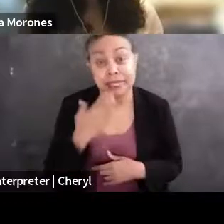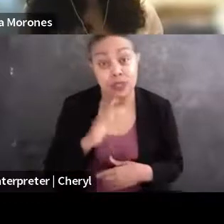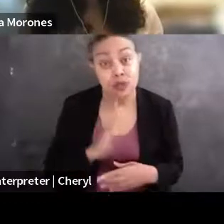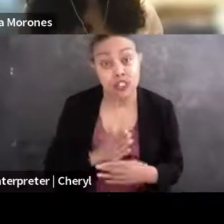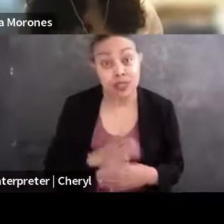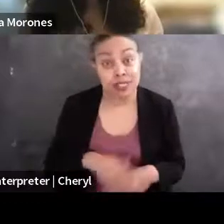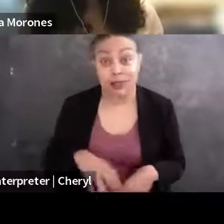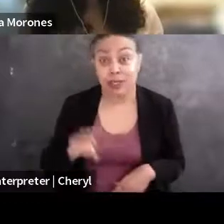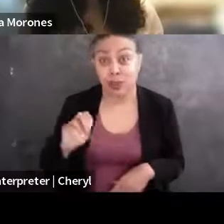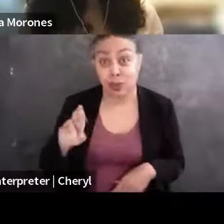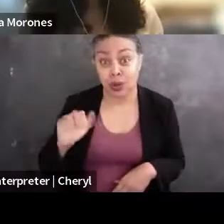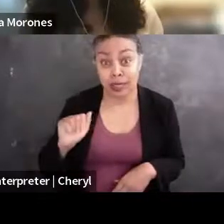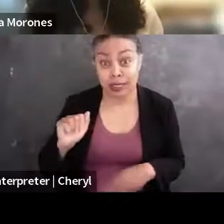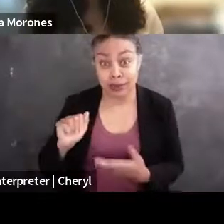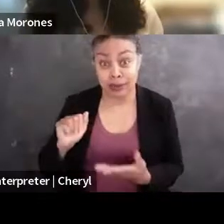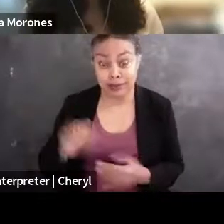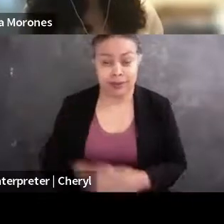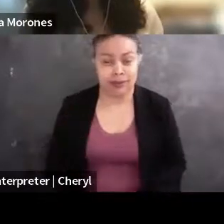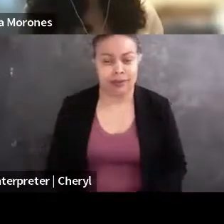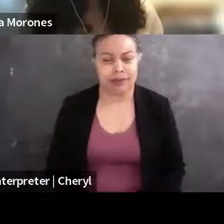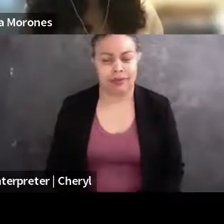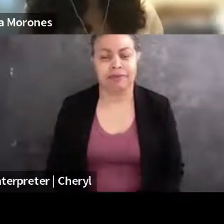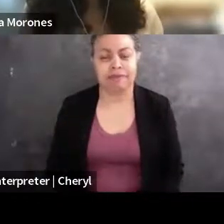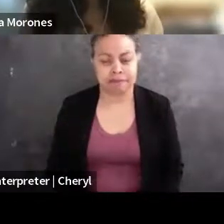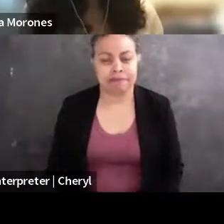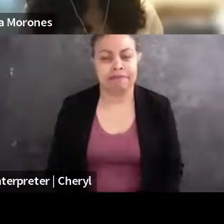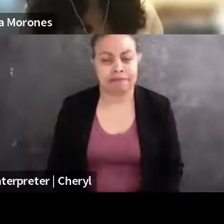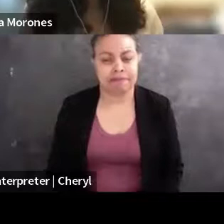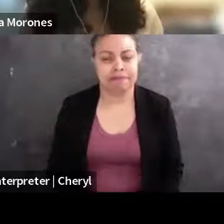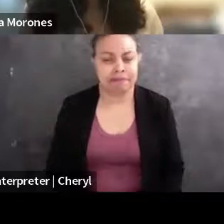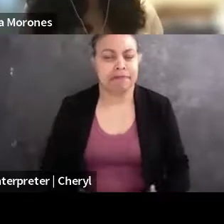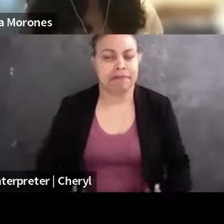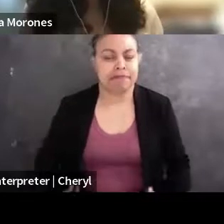Nora, did you have stuff you wanted to share? Yeah, I think this is an excellent question